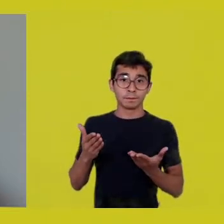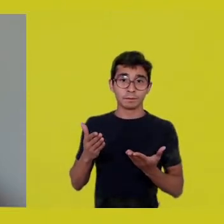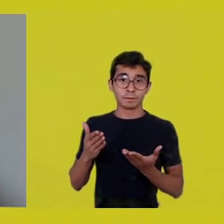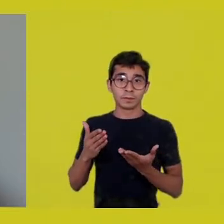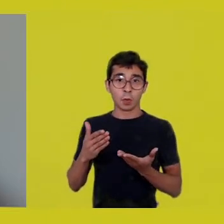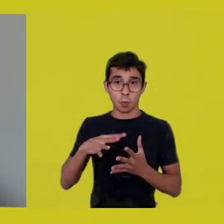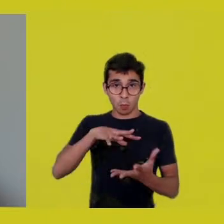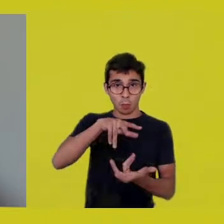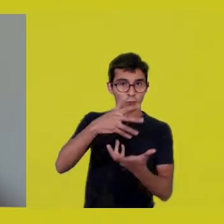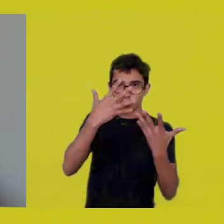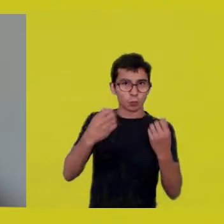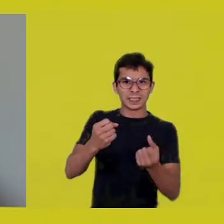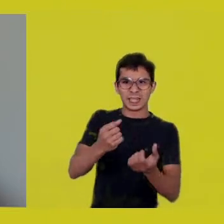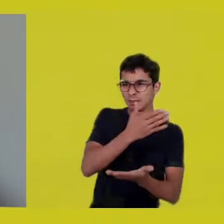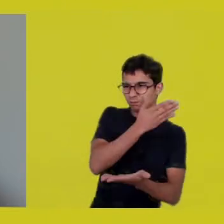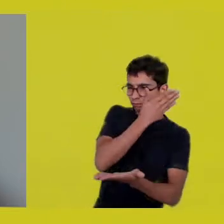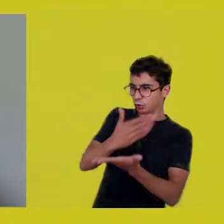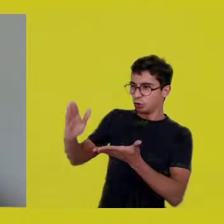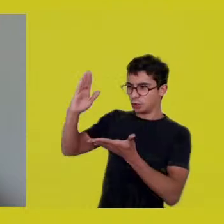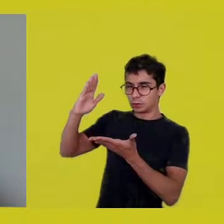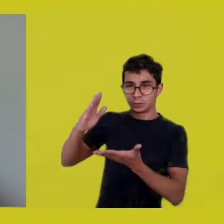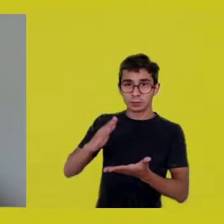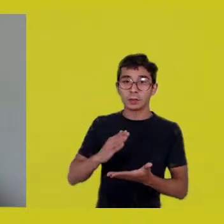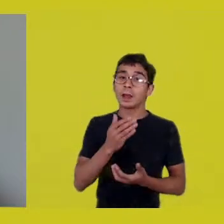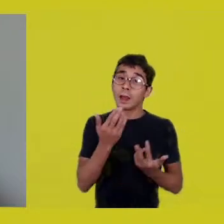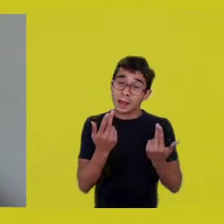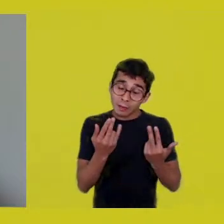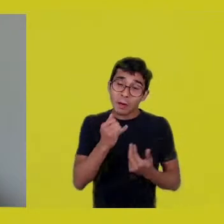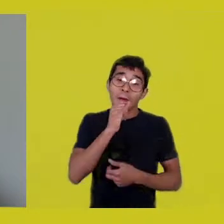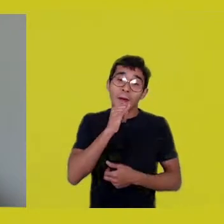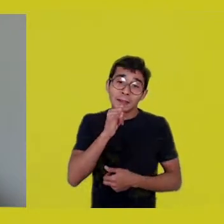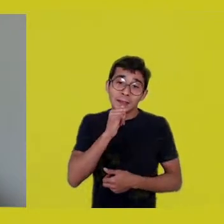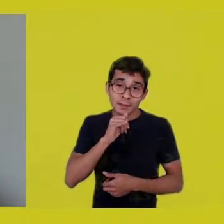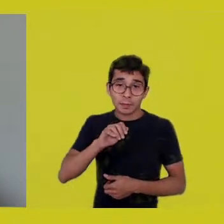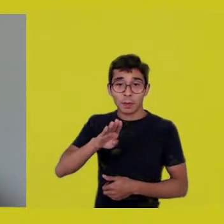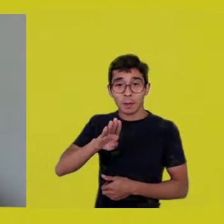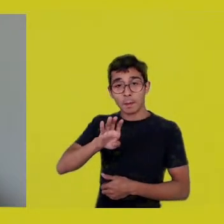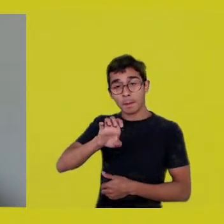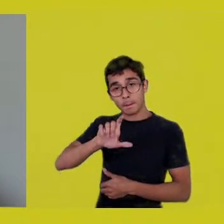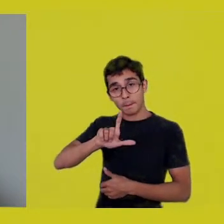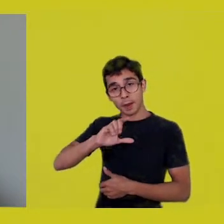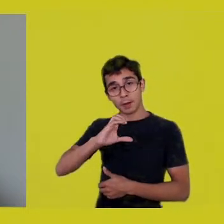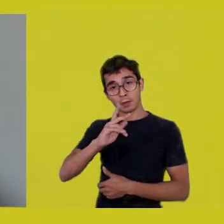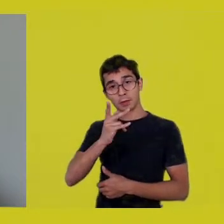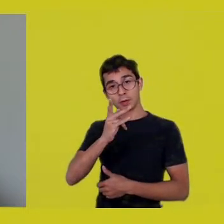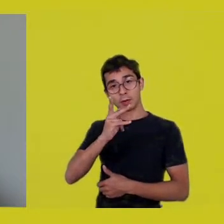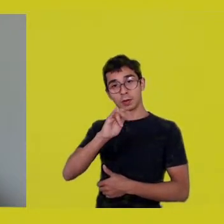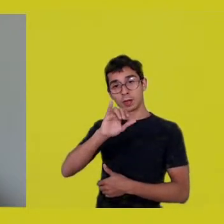We’ve even mentioned Belchior here. He was from a generation who questioned a lot